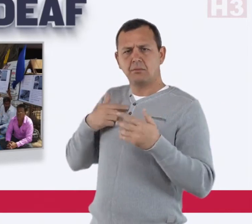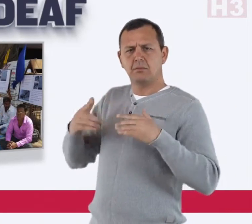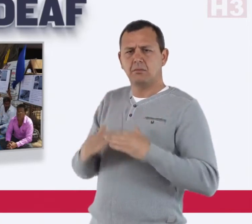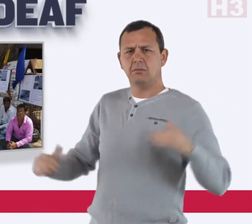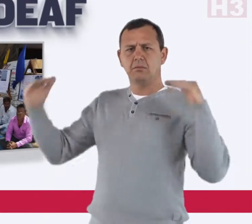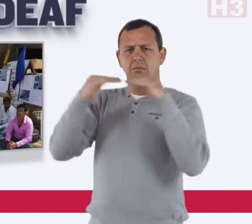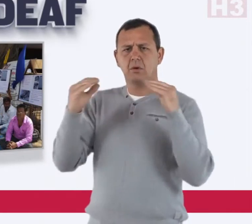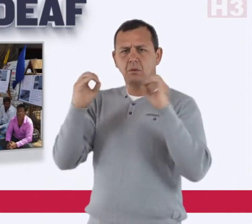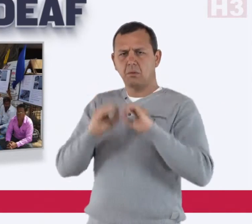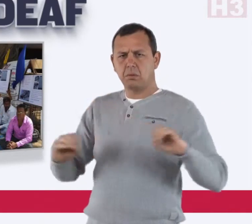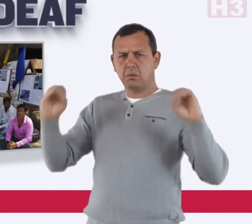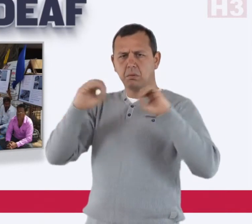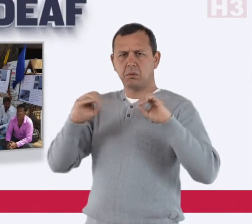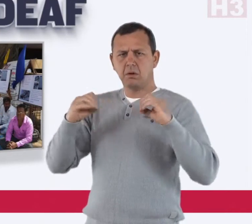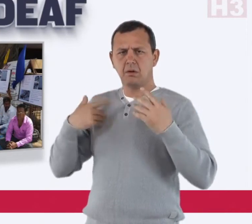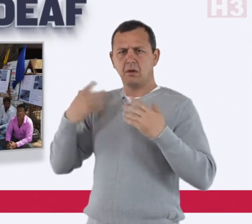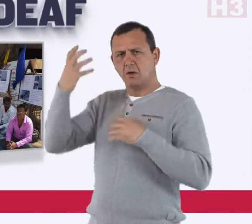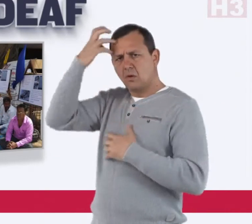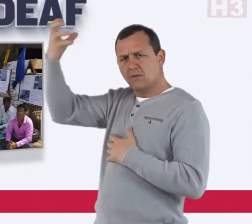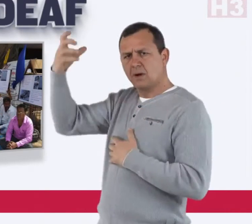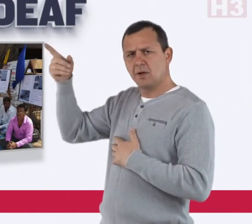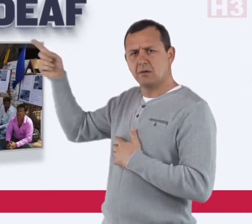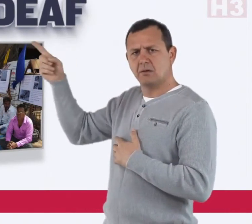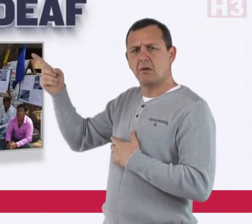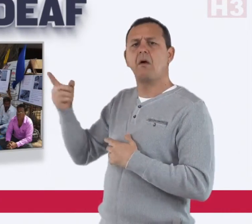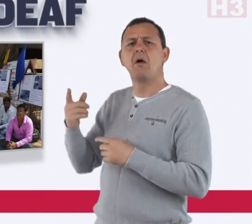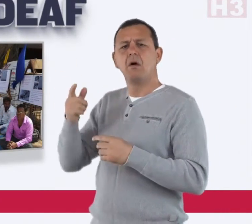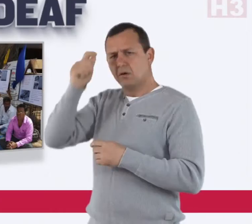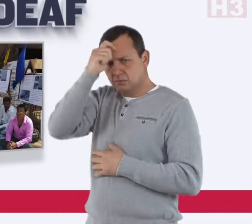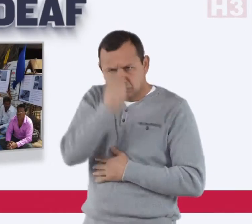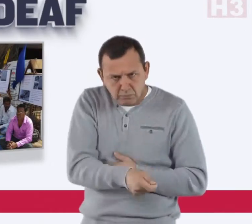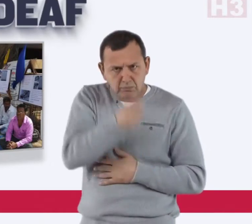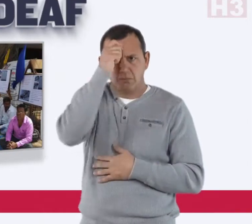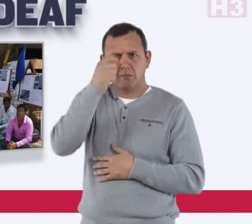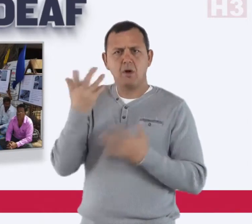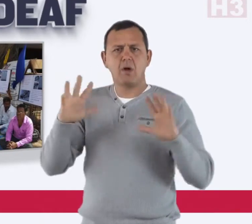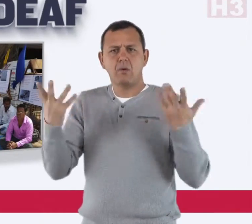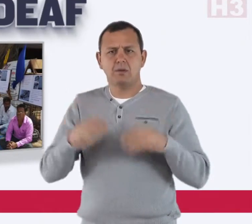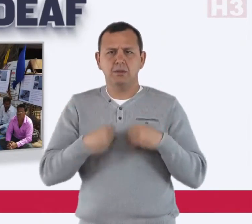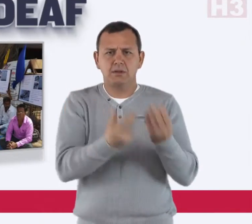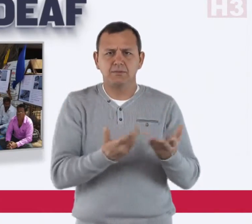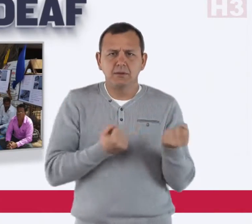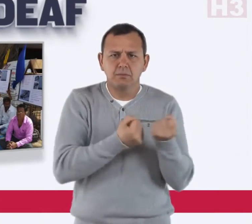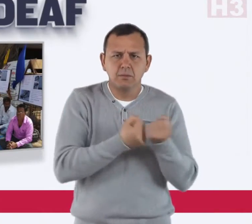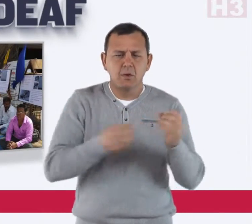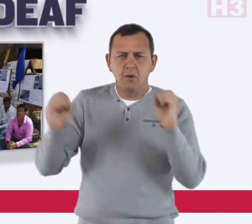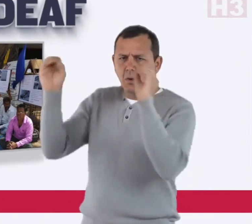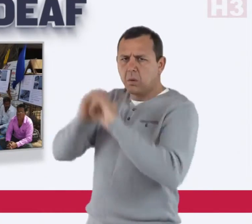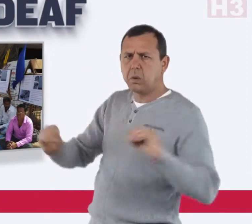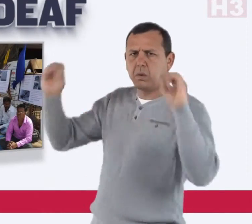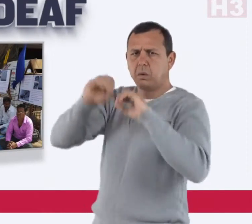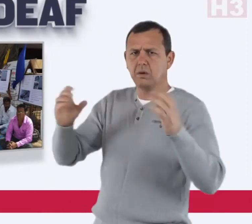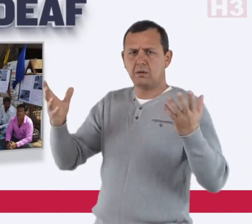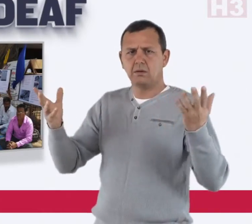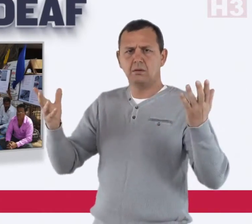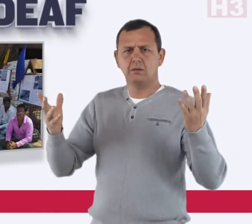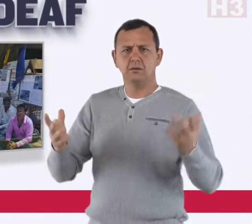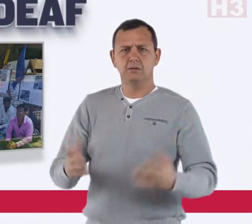but gets no recognition or support from the government.